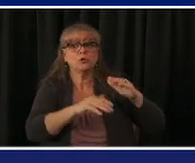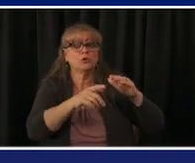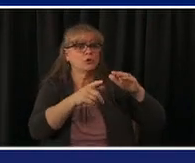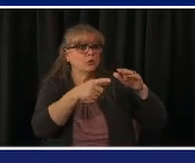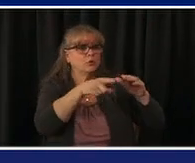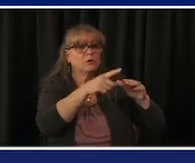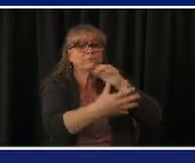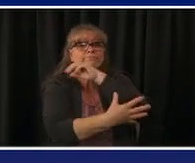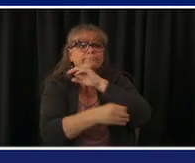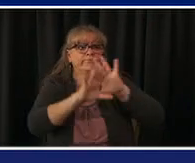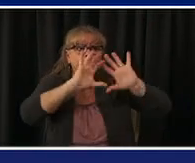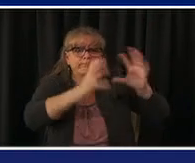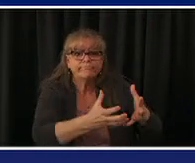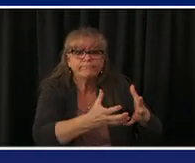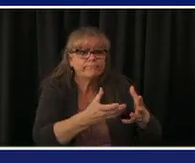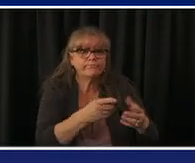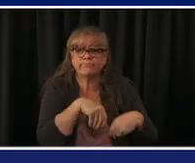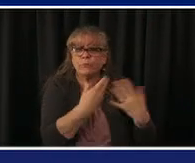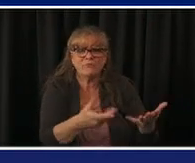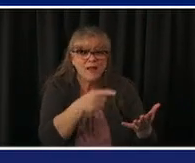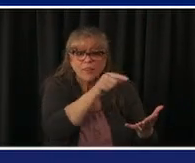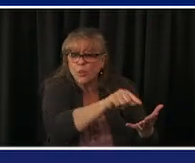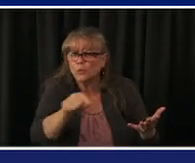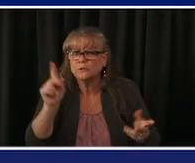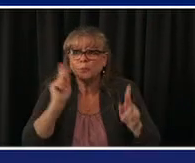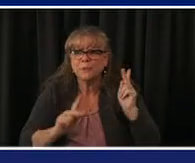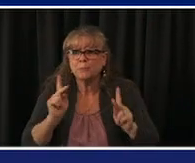it for every one of us meaning we all have an interest in other people being vaccinated i mean